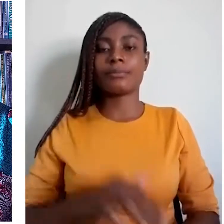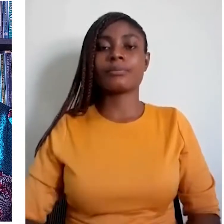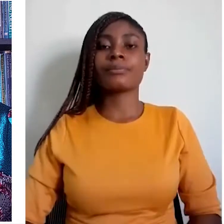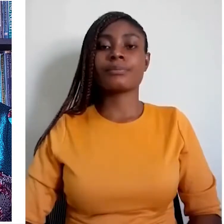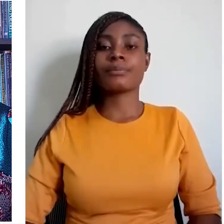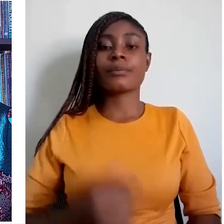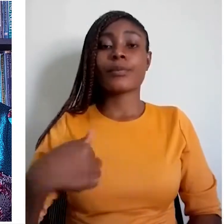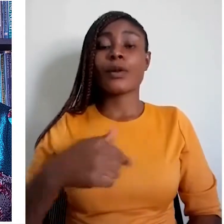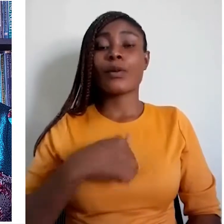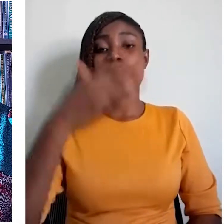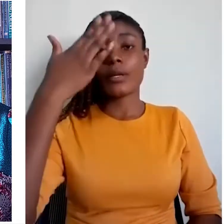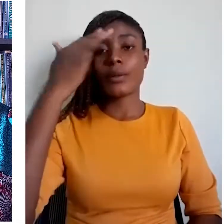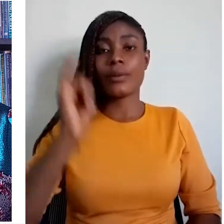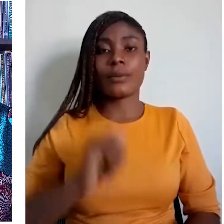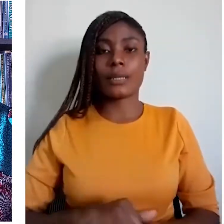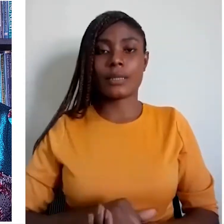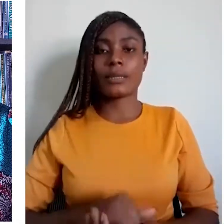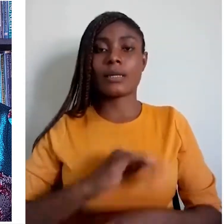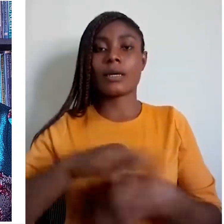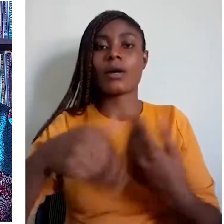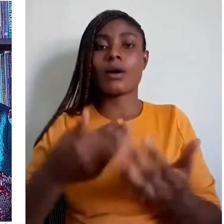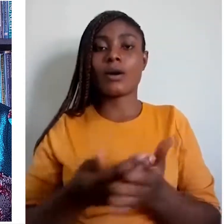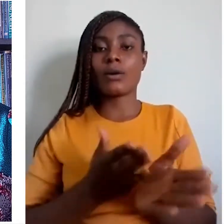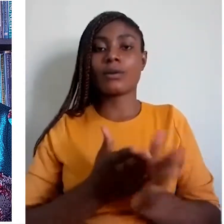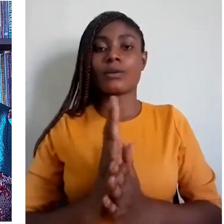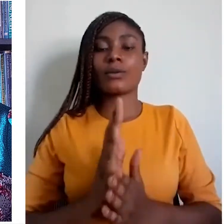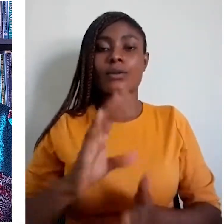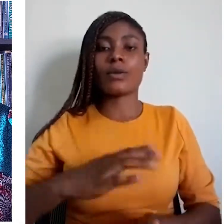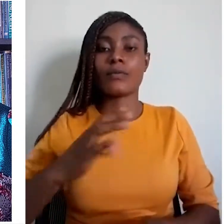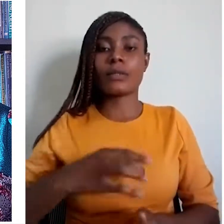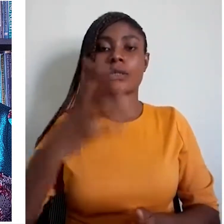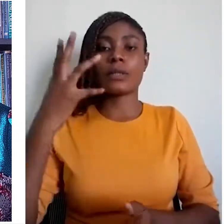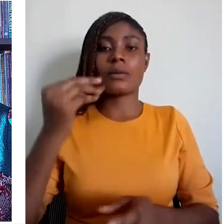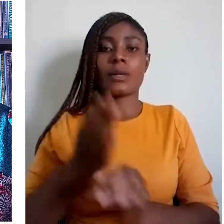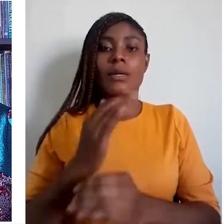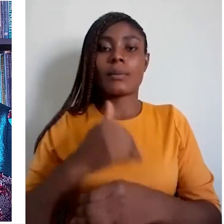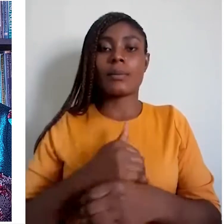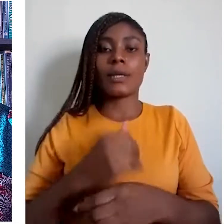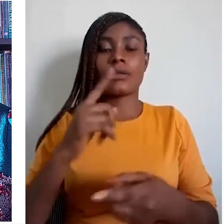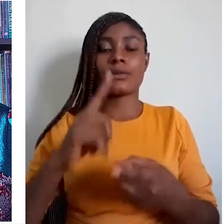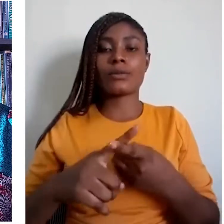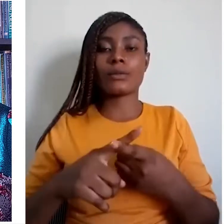We note that although provisions are made for the rights of the Indigenous African languages